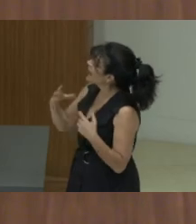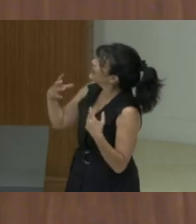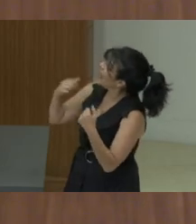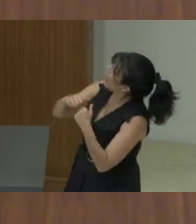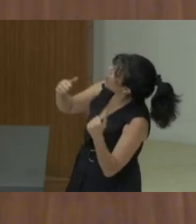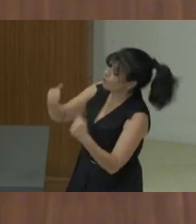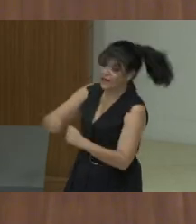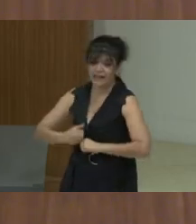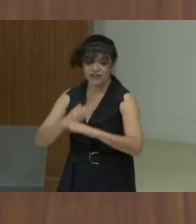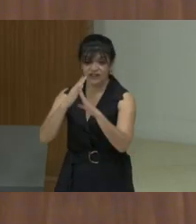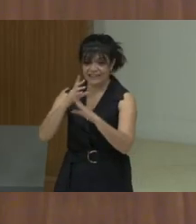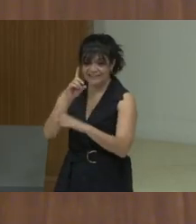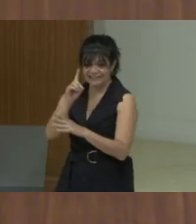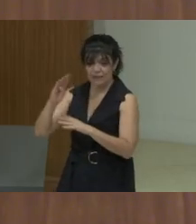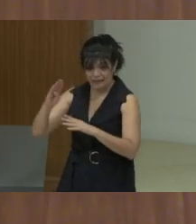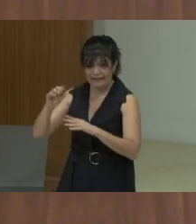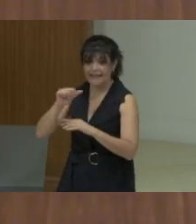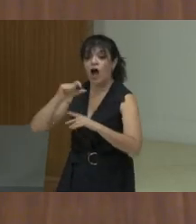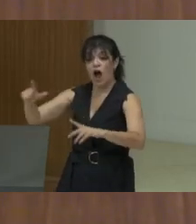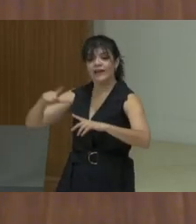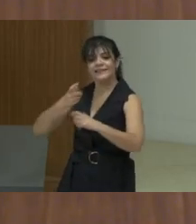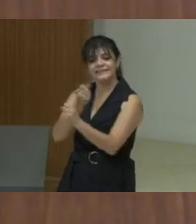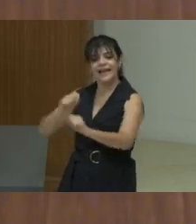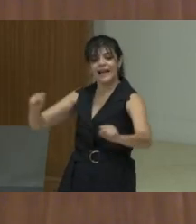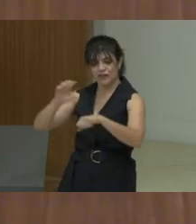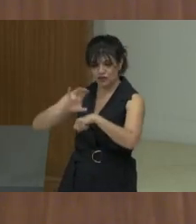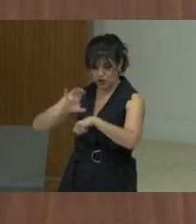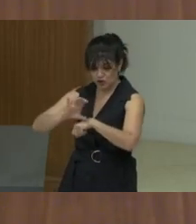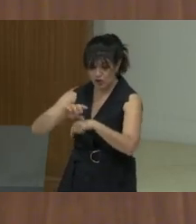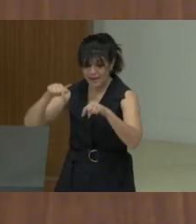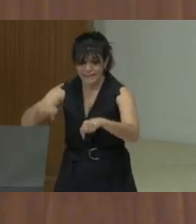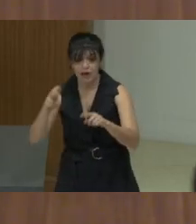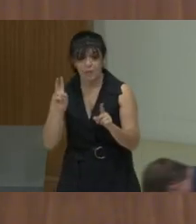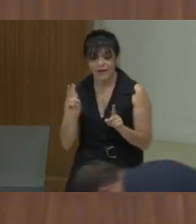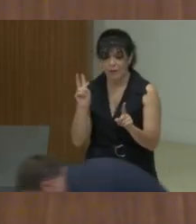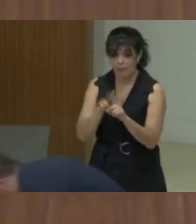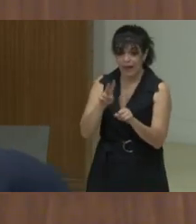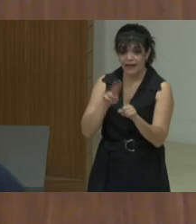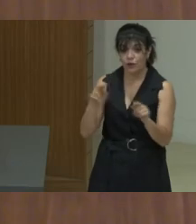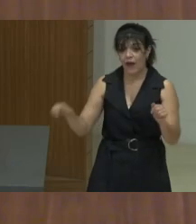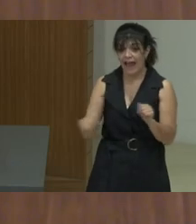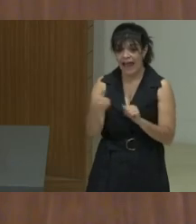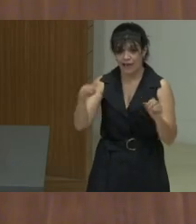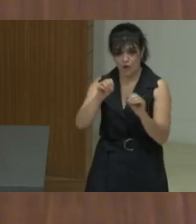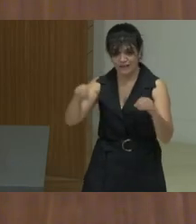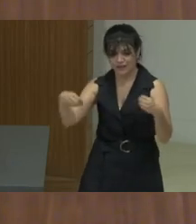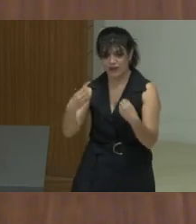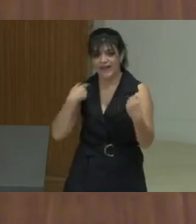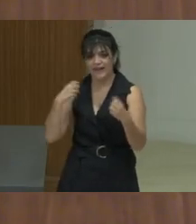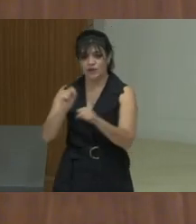And even though we mentioned safer church, because we are in the context of a church, this can also be applied to any organization that is working with children with disabilities